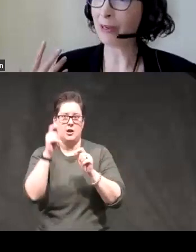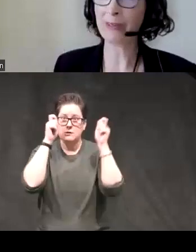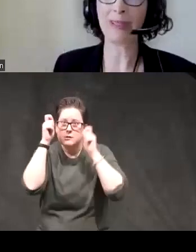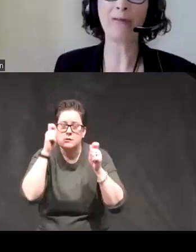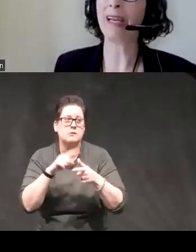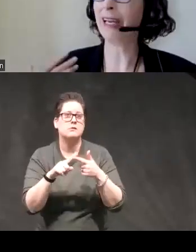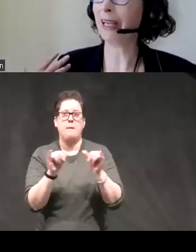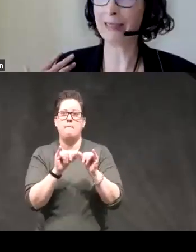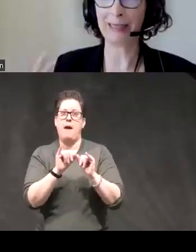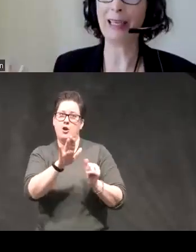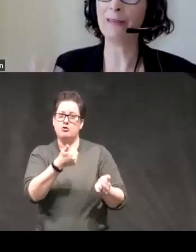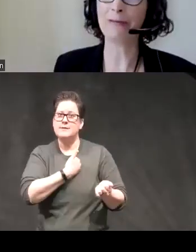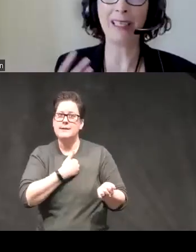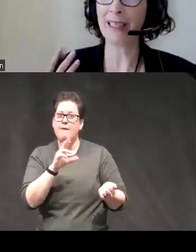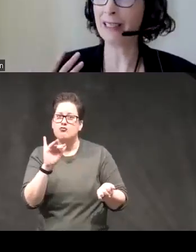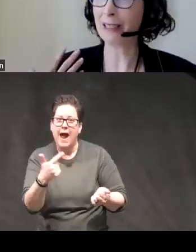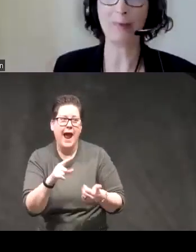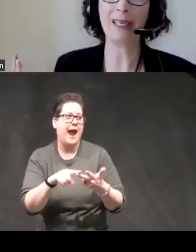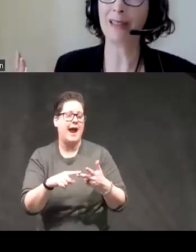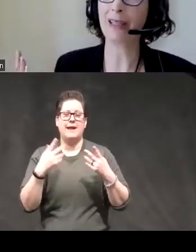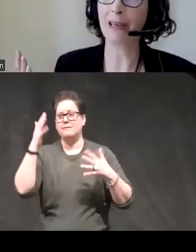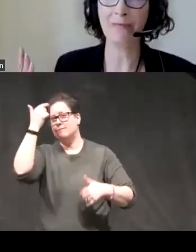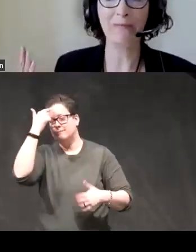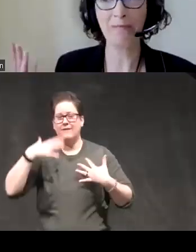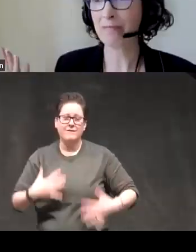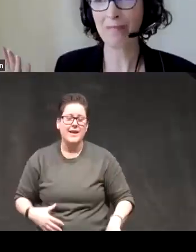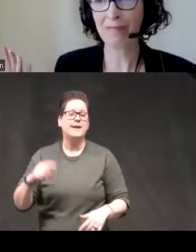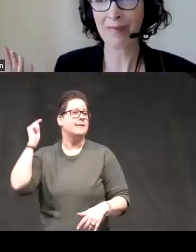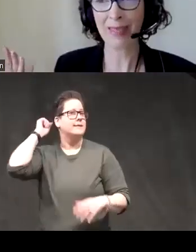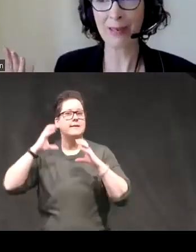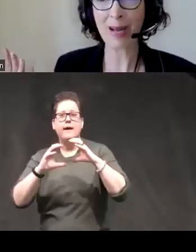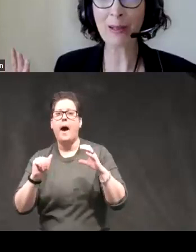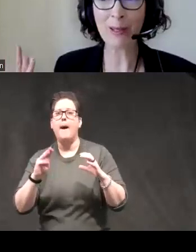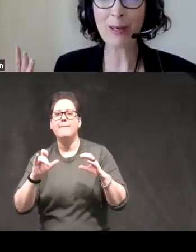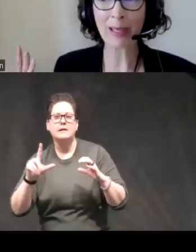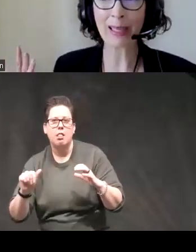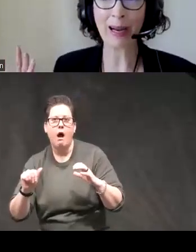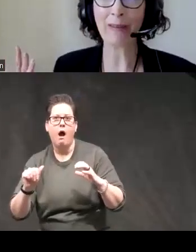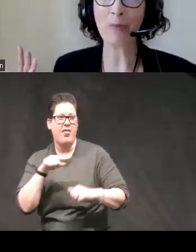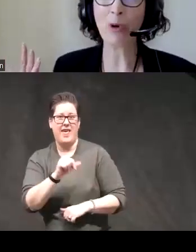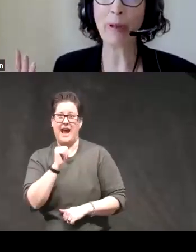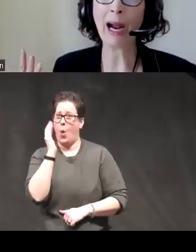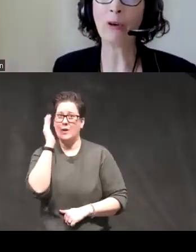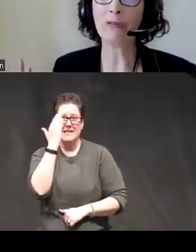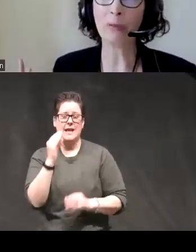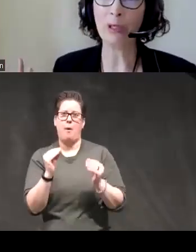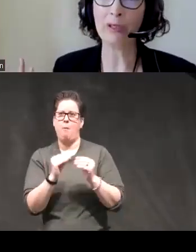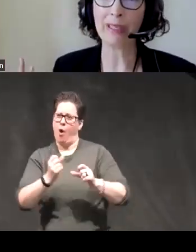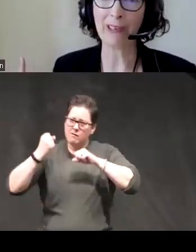self-rating psychophys amygdala they do not look like they're having more powerful mood States